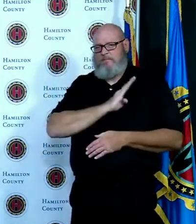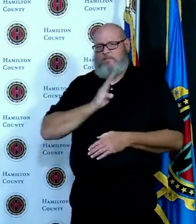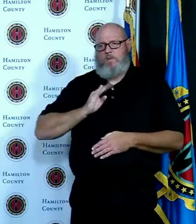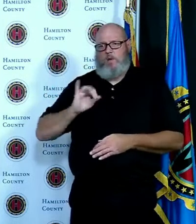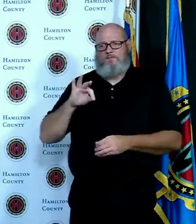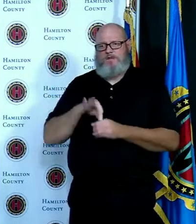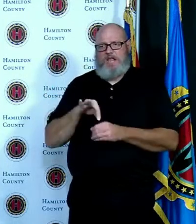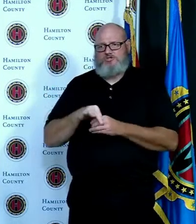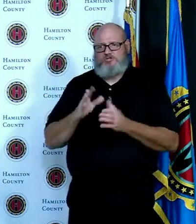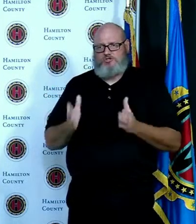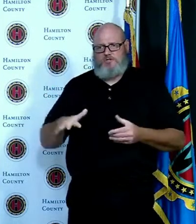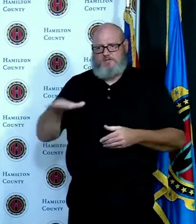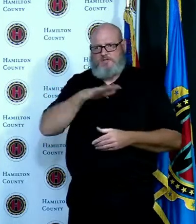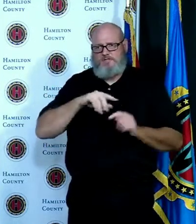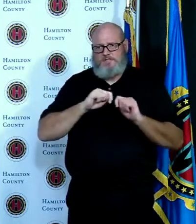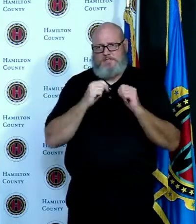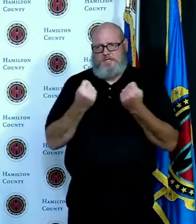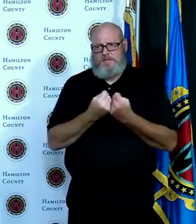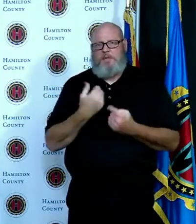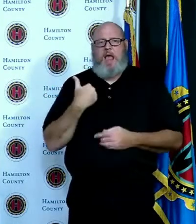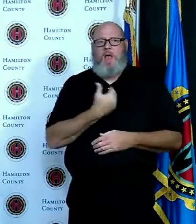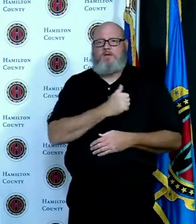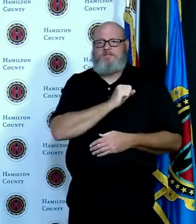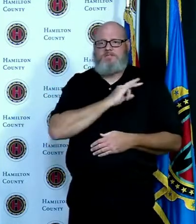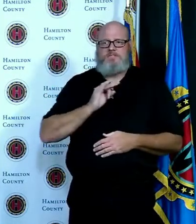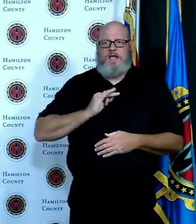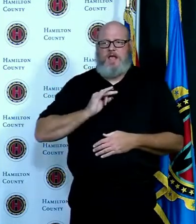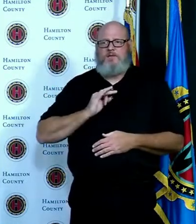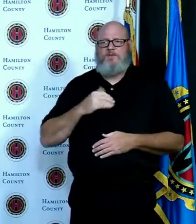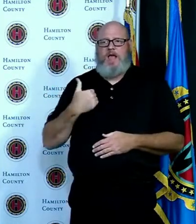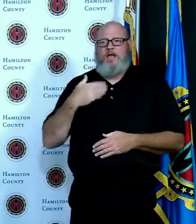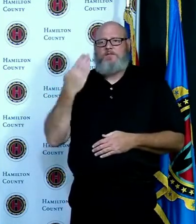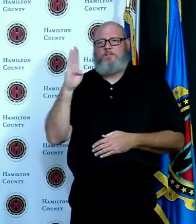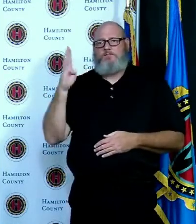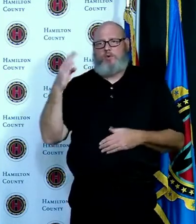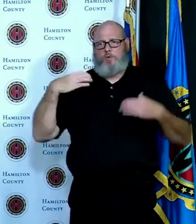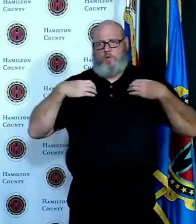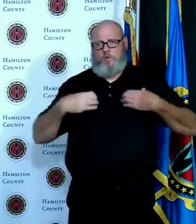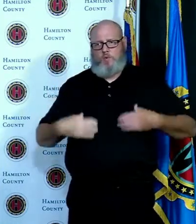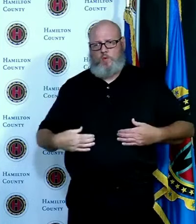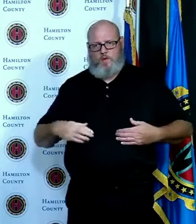safety vests and they have Board of Elections photo id badges that they're wearing so if